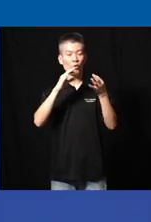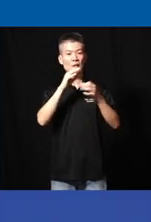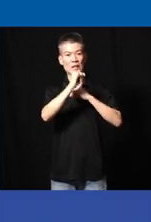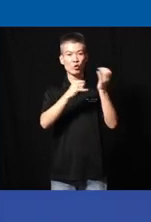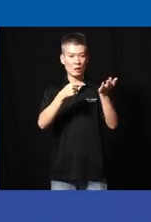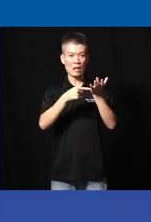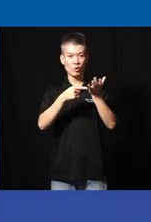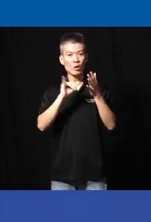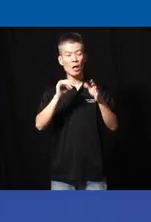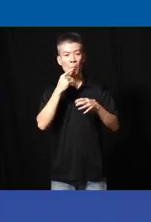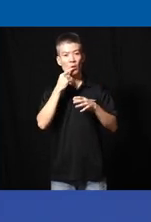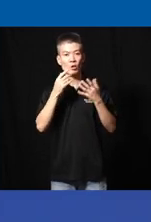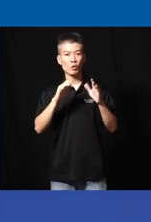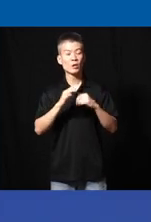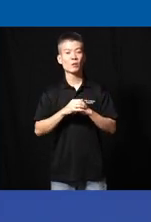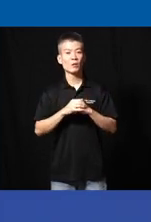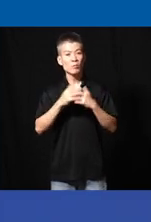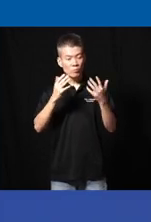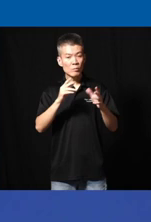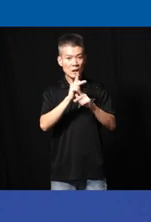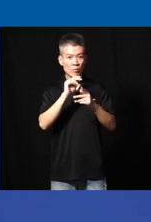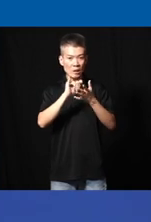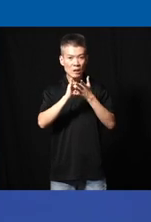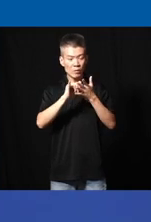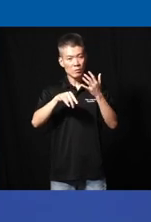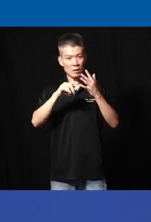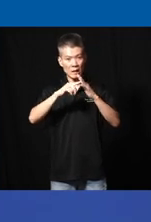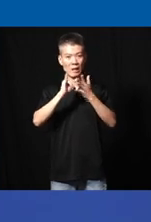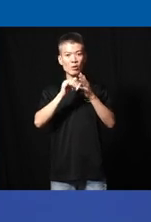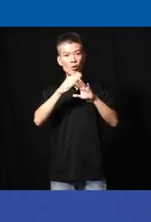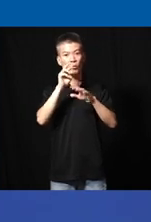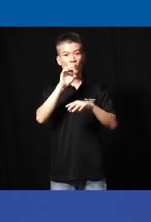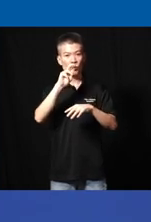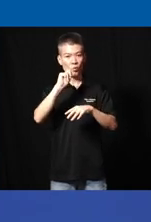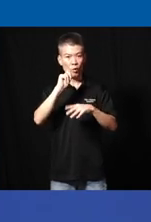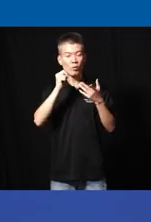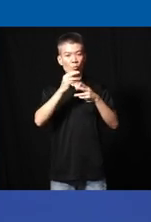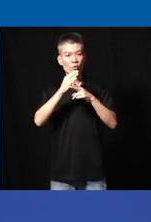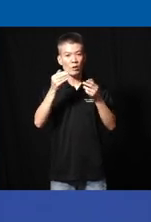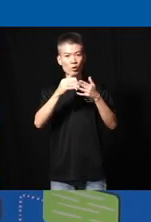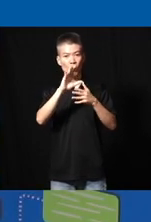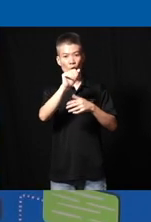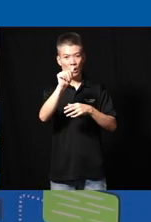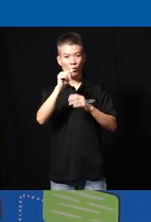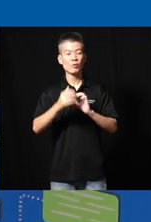I mentioned already so let's kick this off um Ron a very brief introduction of yourself yeah